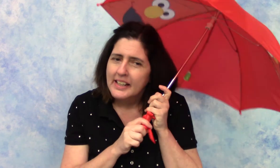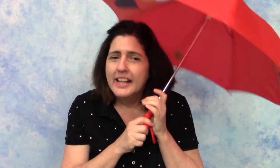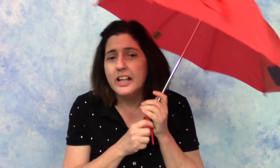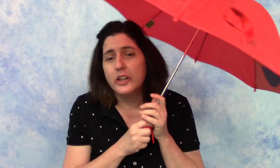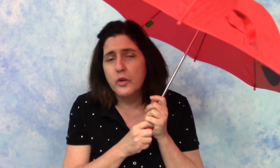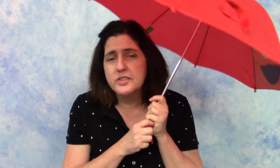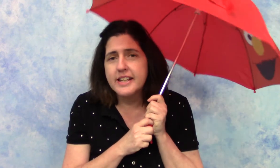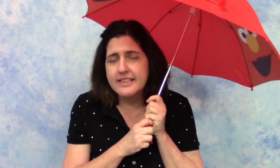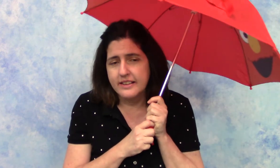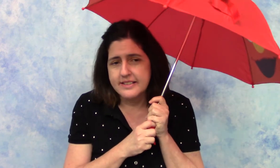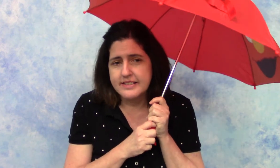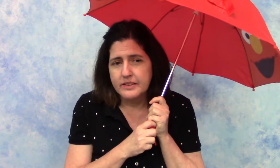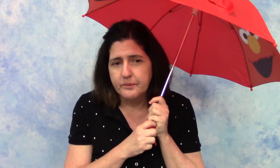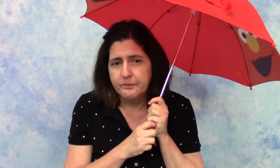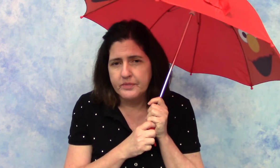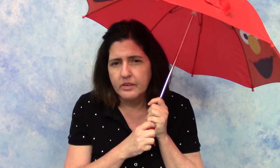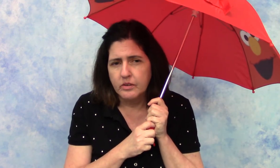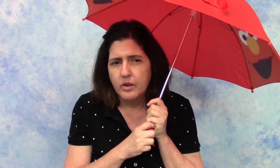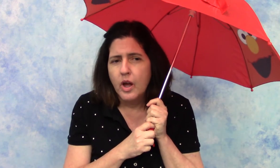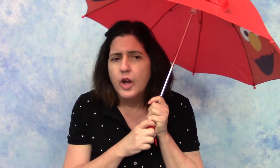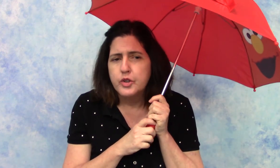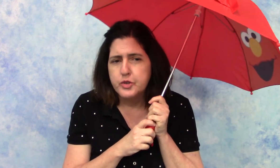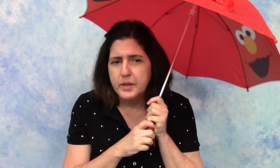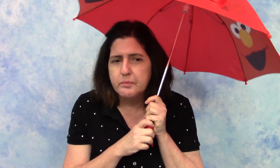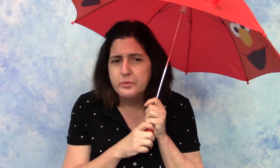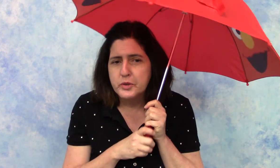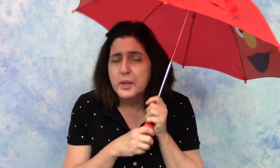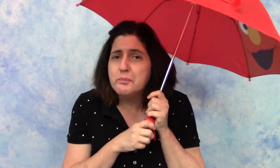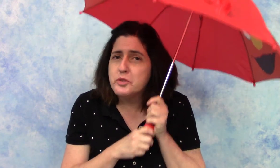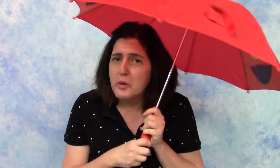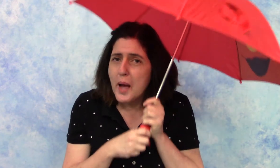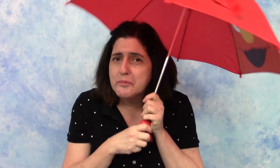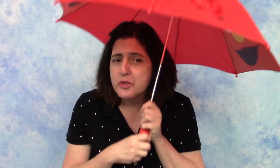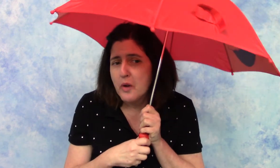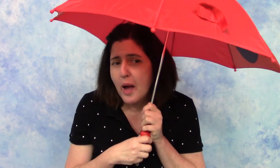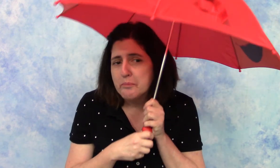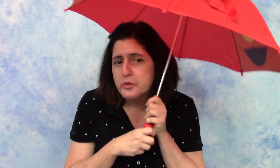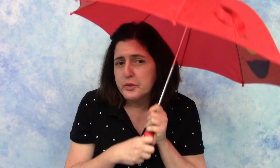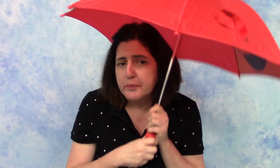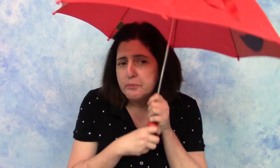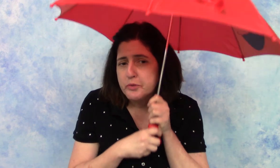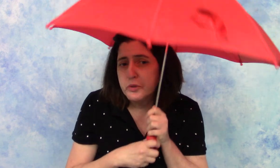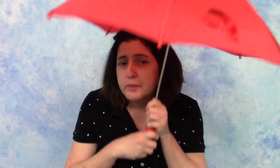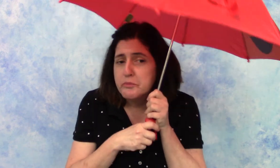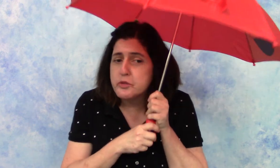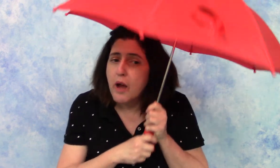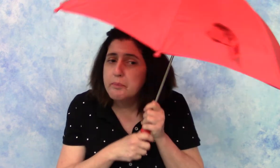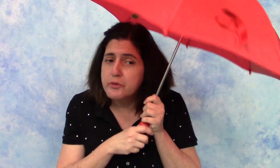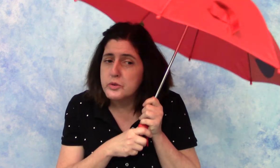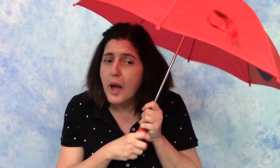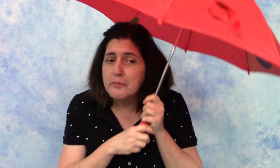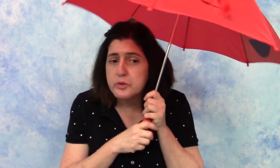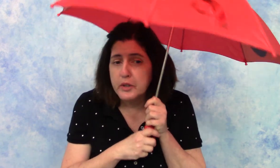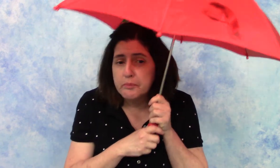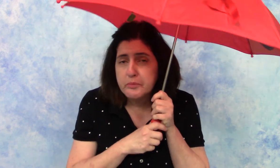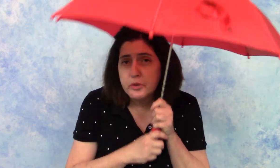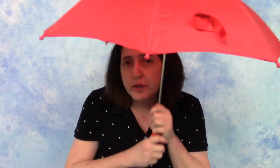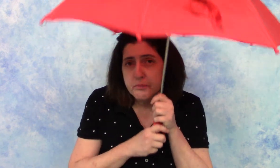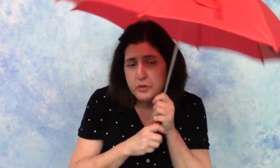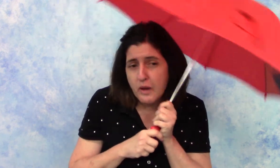and it goes like this drip drip drop drop drip drip drop drop drip drip drop